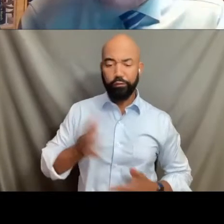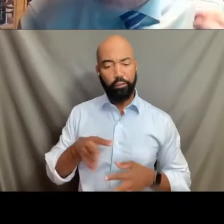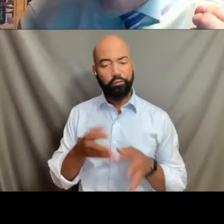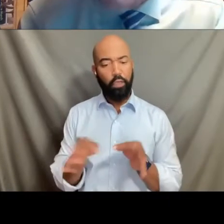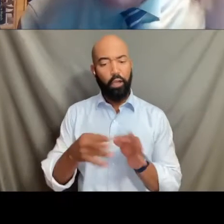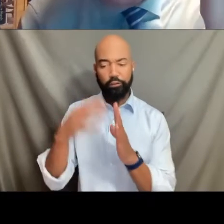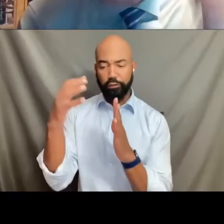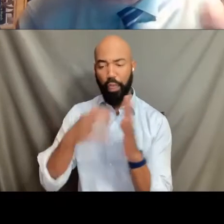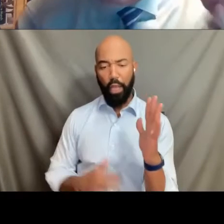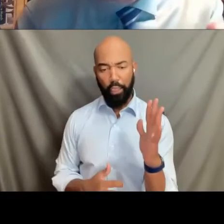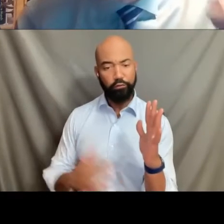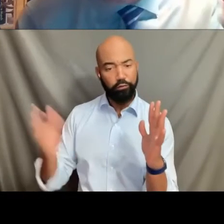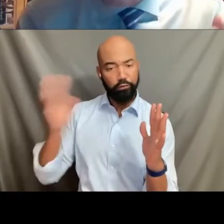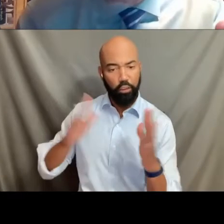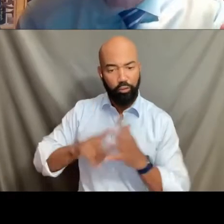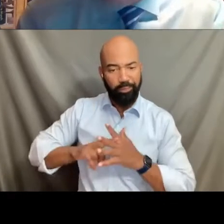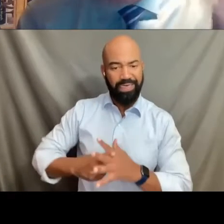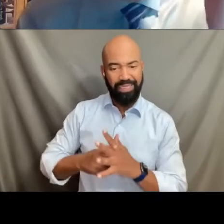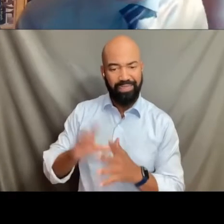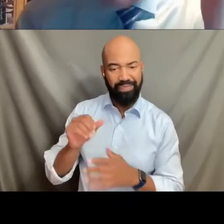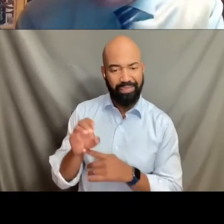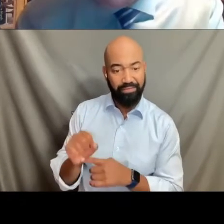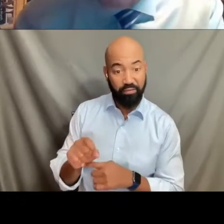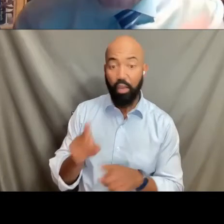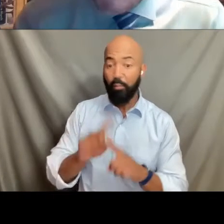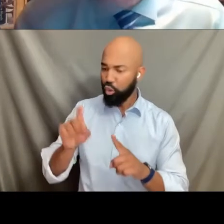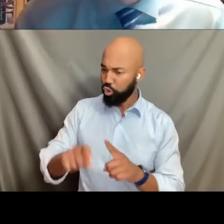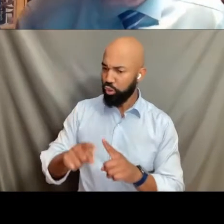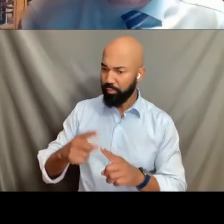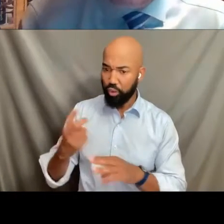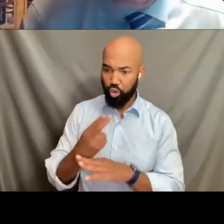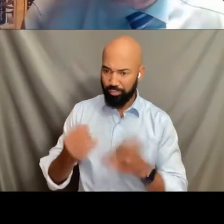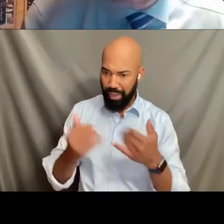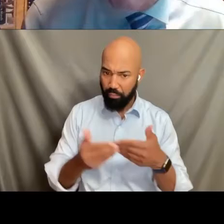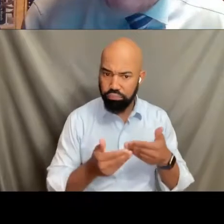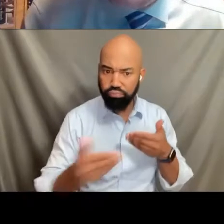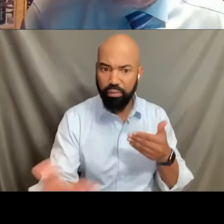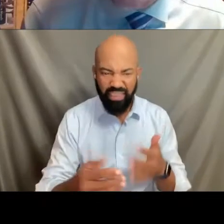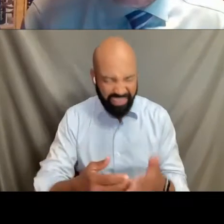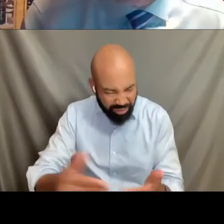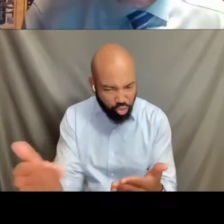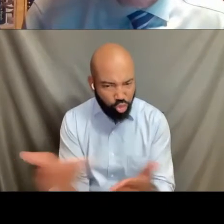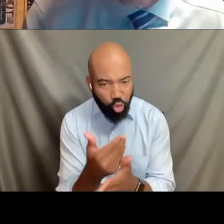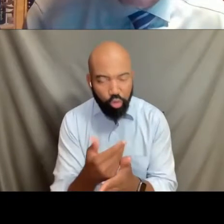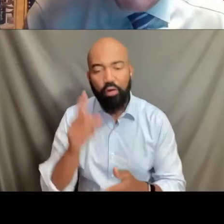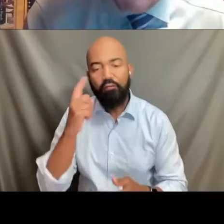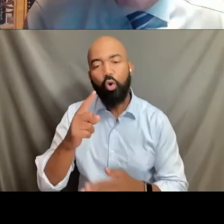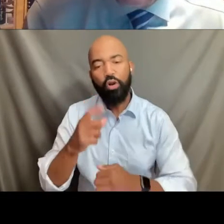can in fact and should be used going forward is brand new, should be used to advance this fundamental notion